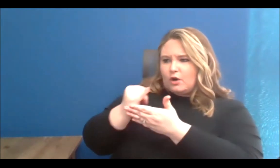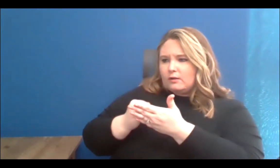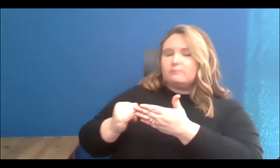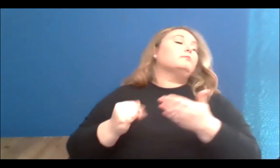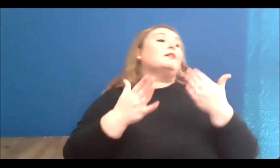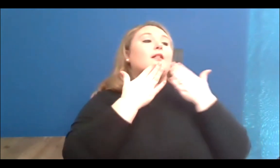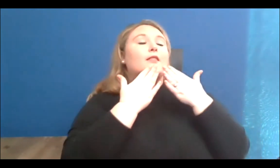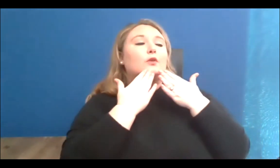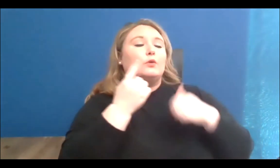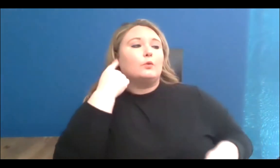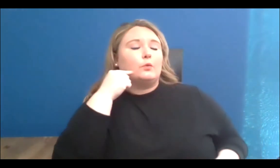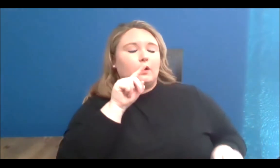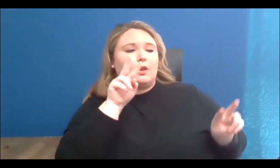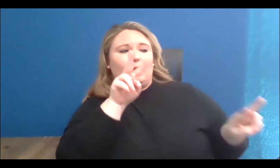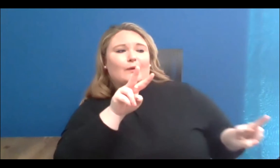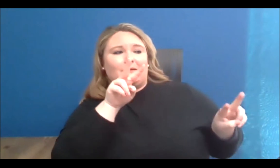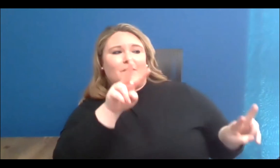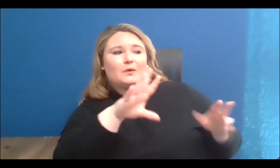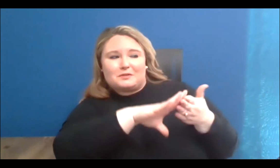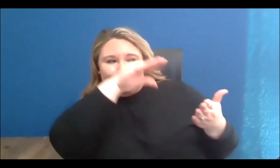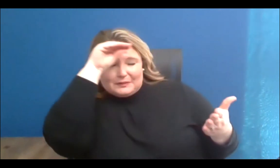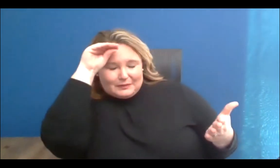learning with you and from you.